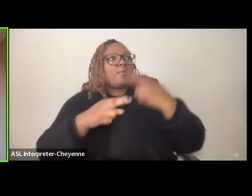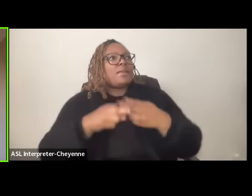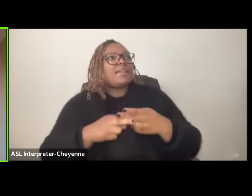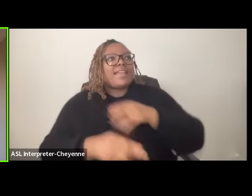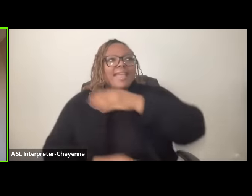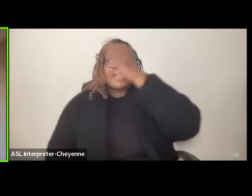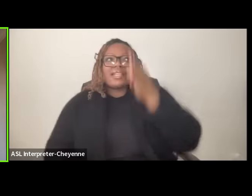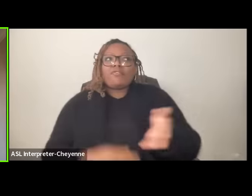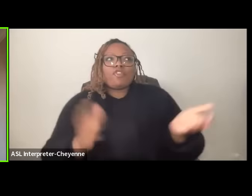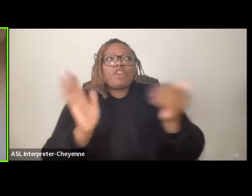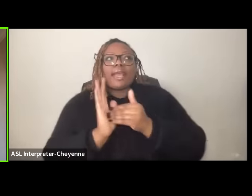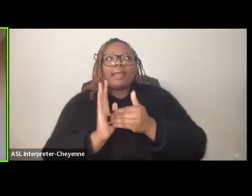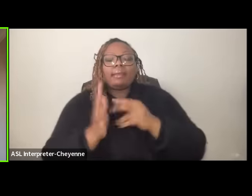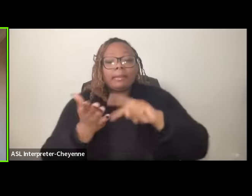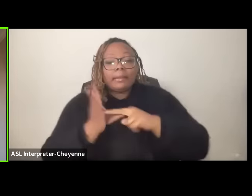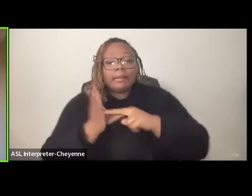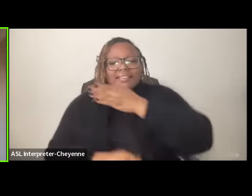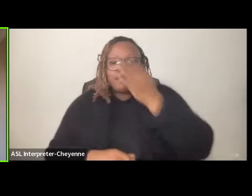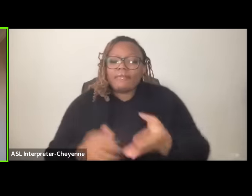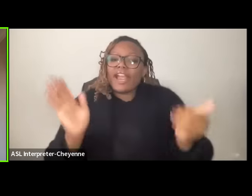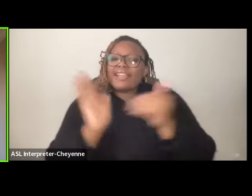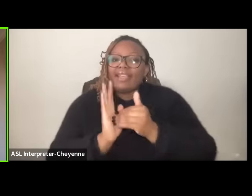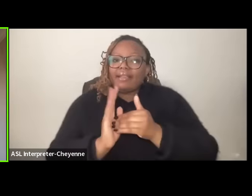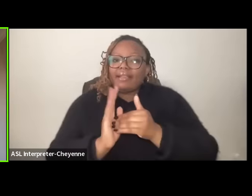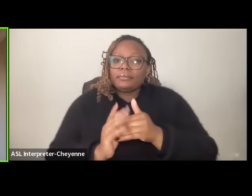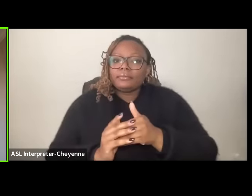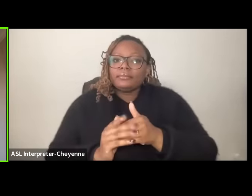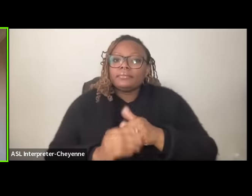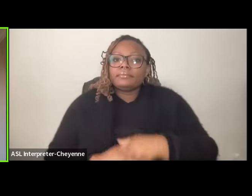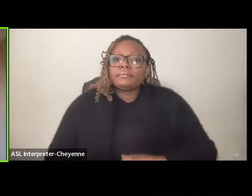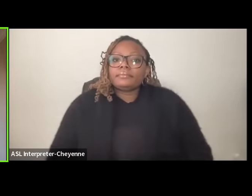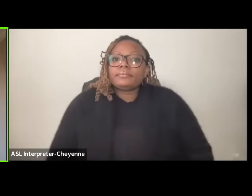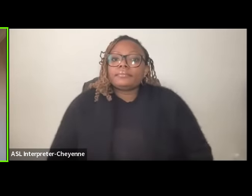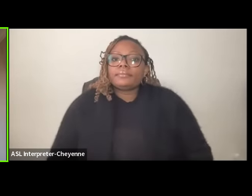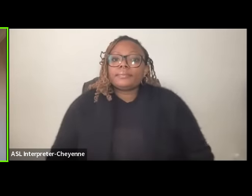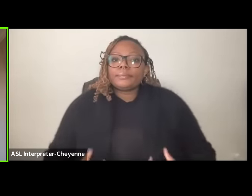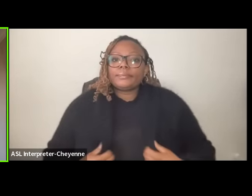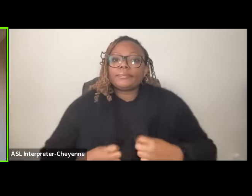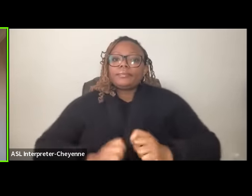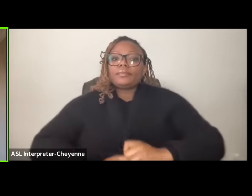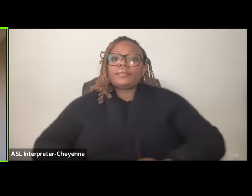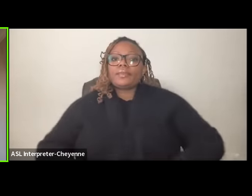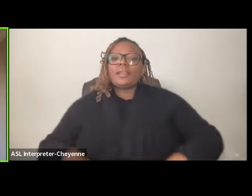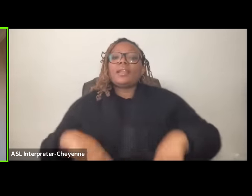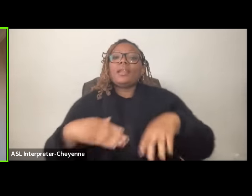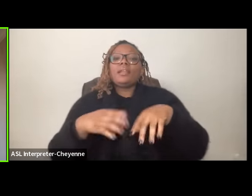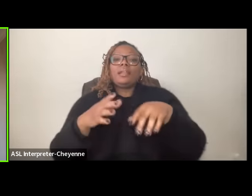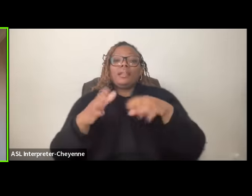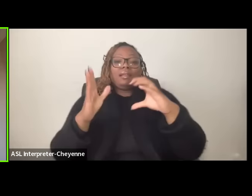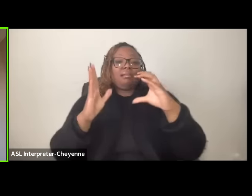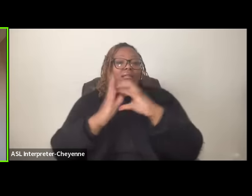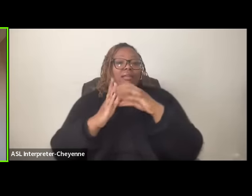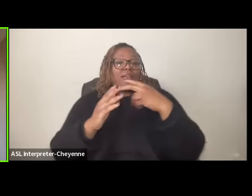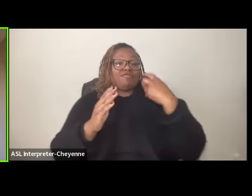must mean never again to anyone so as a little bit of context and a little bit of where we are now in